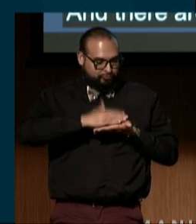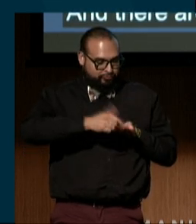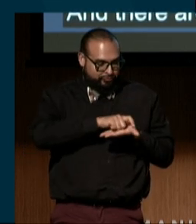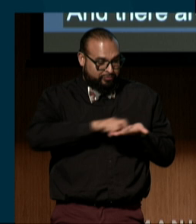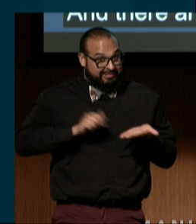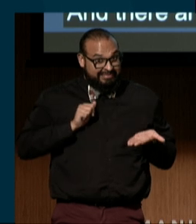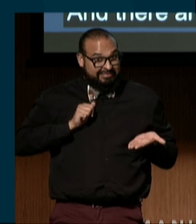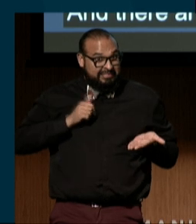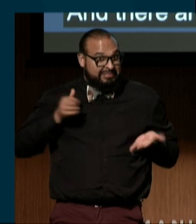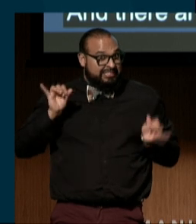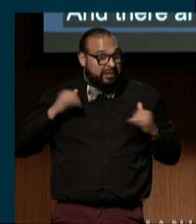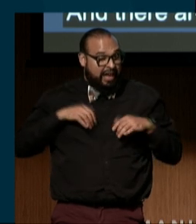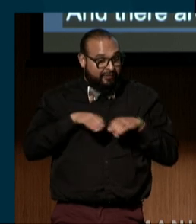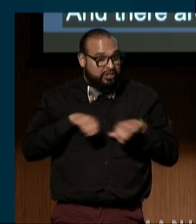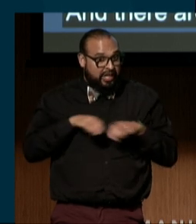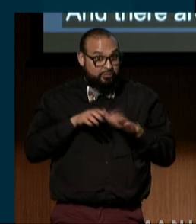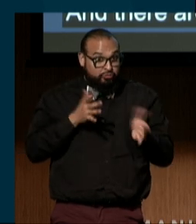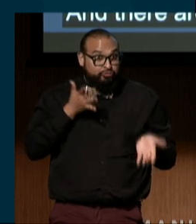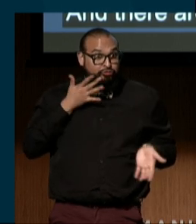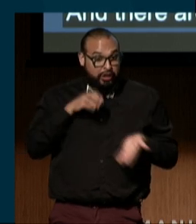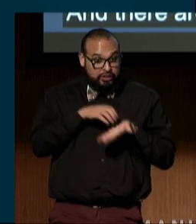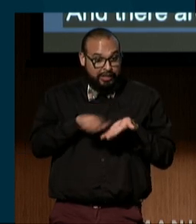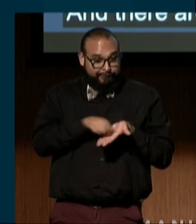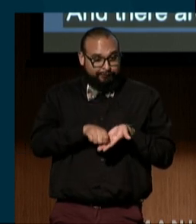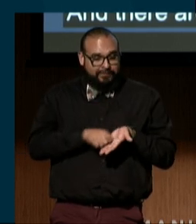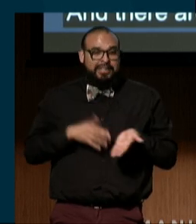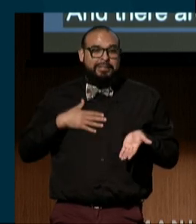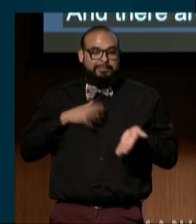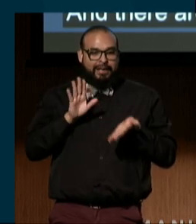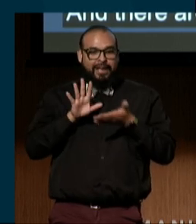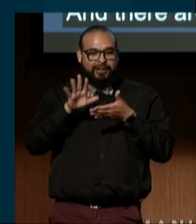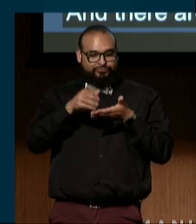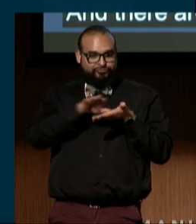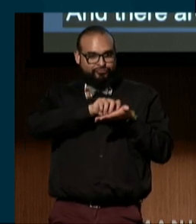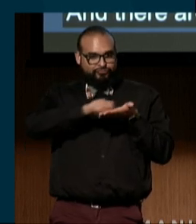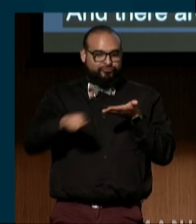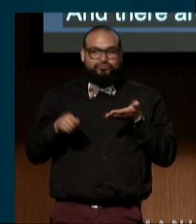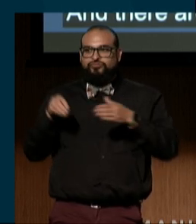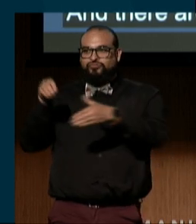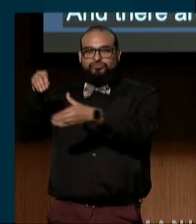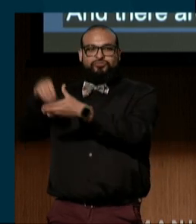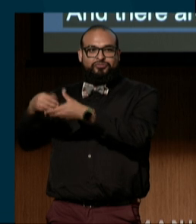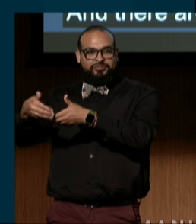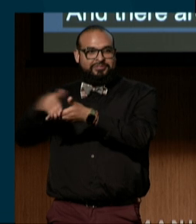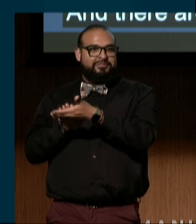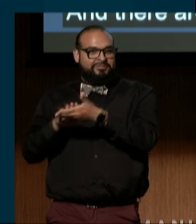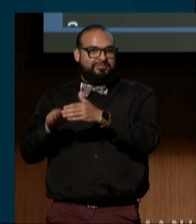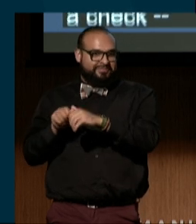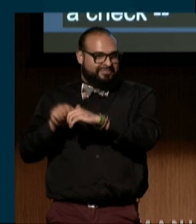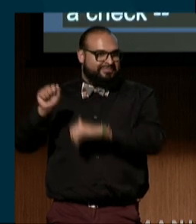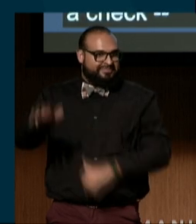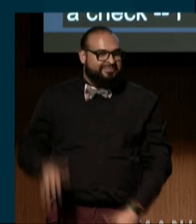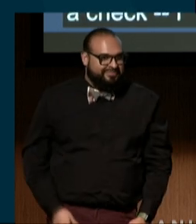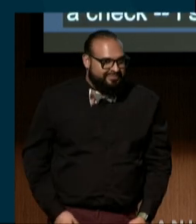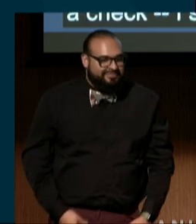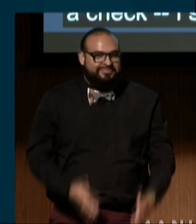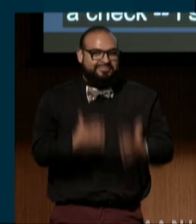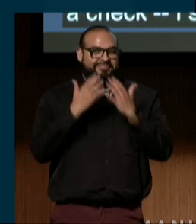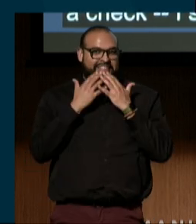If you prefer to write a check, please put one in the donation envelope, thanks very much. Okay.